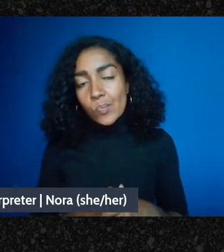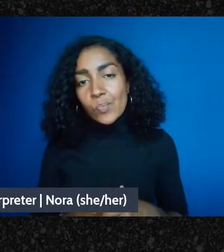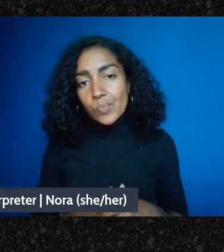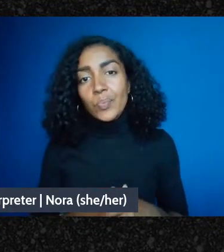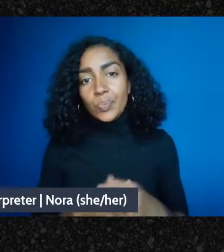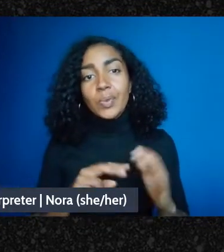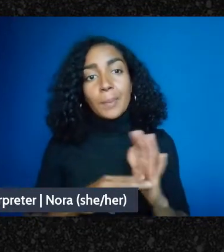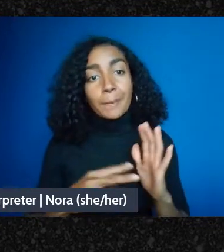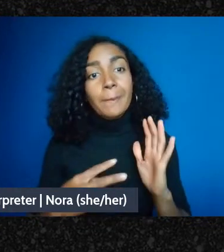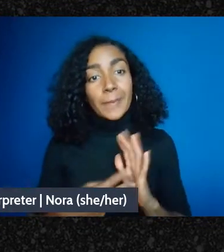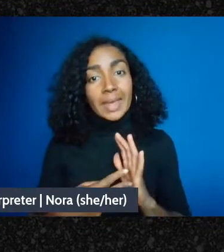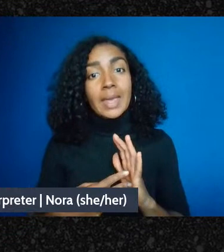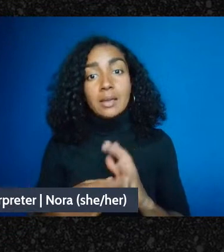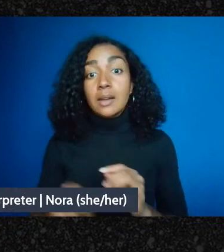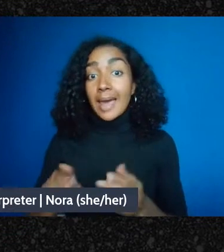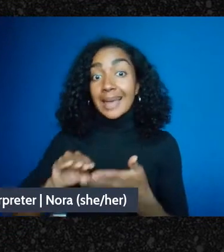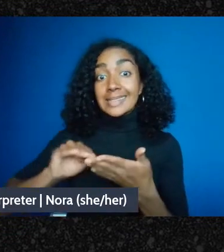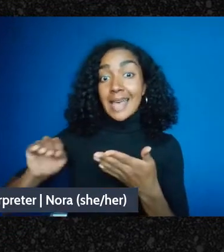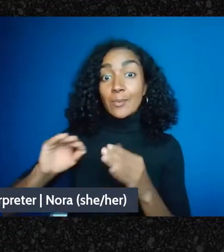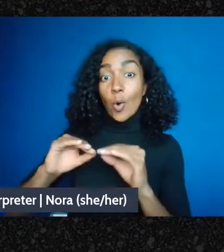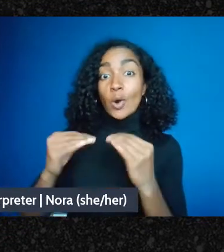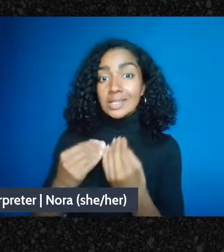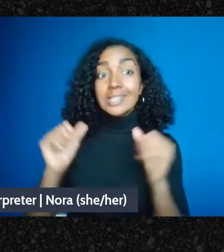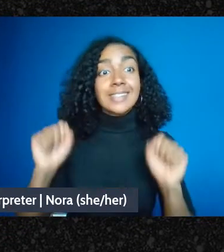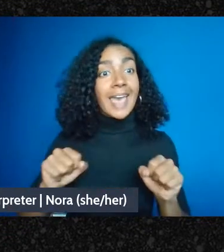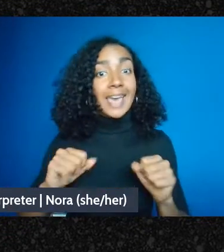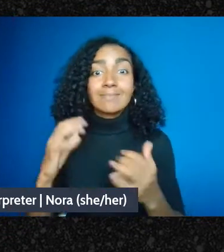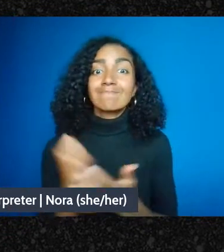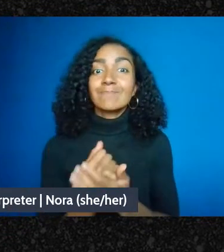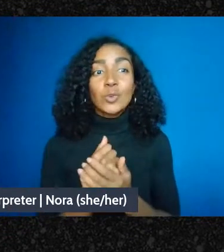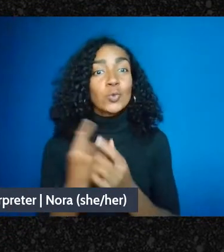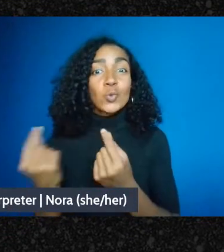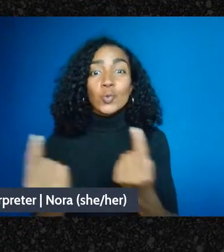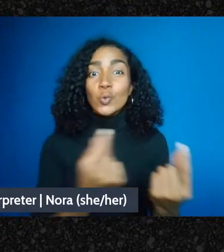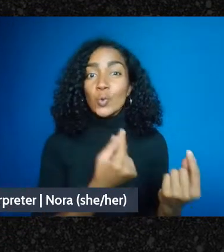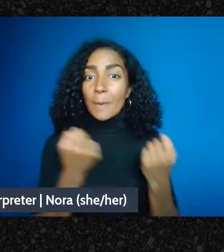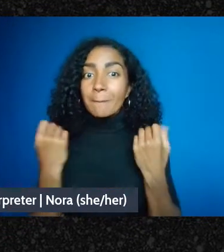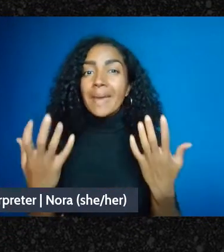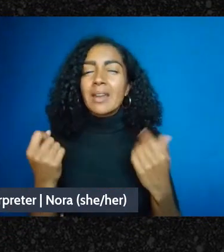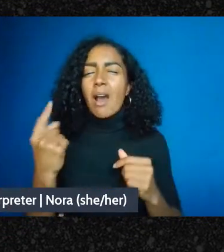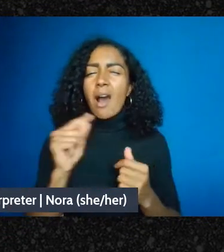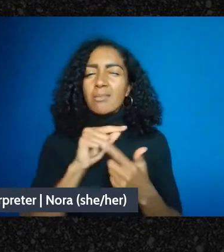exempt organizations but-but they do come with those restrictions as well as, other downsides